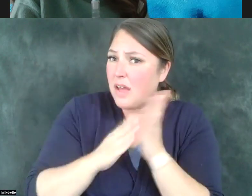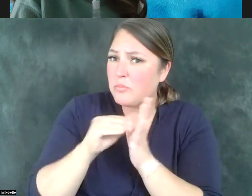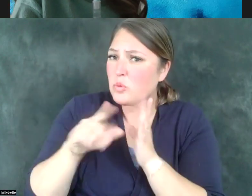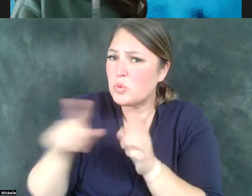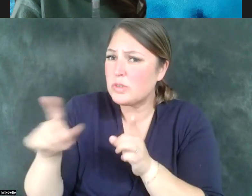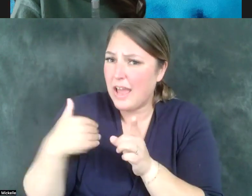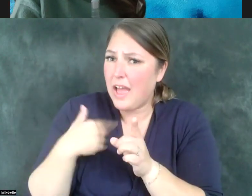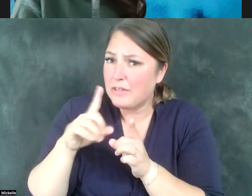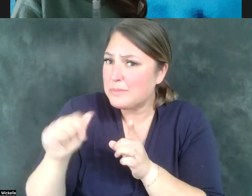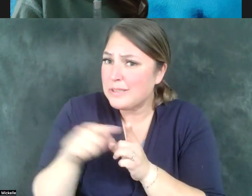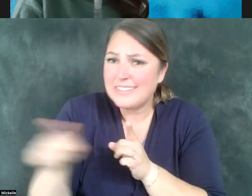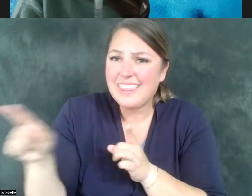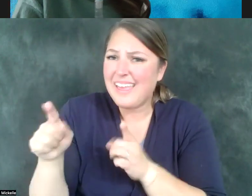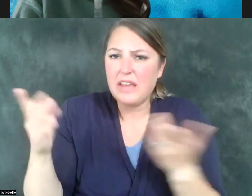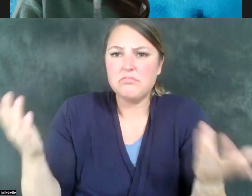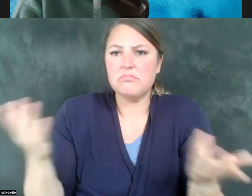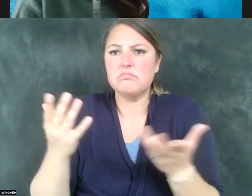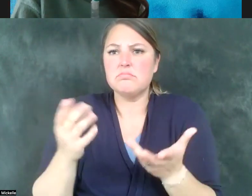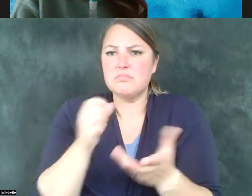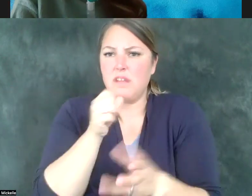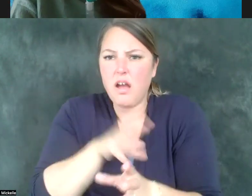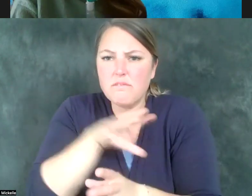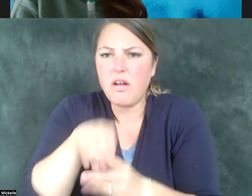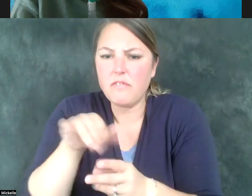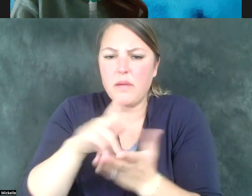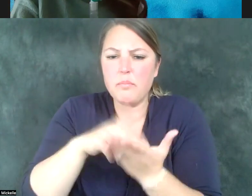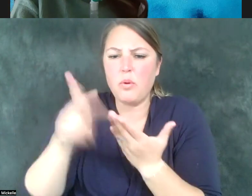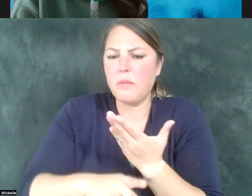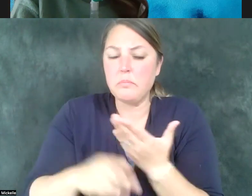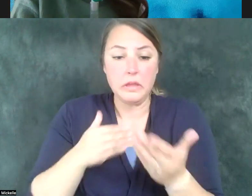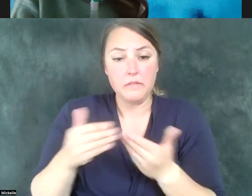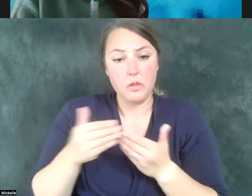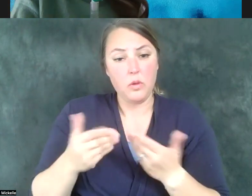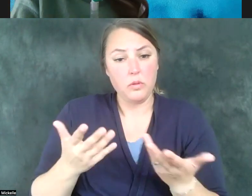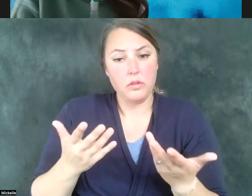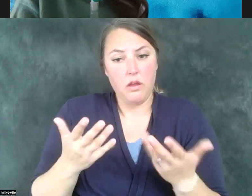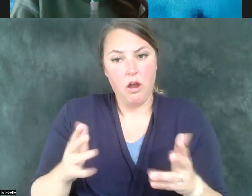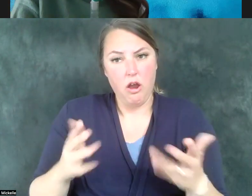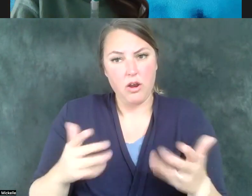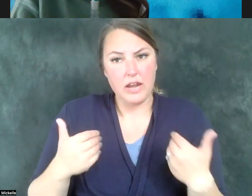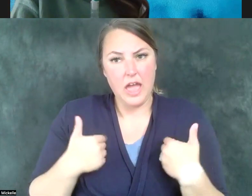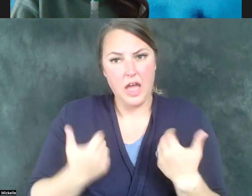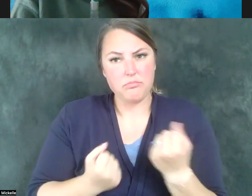being able to participate in them if provided with the proper supports. How will you ensure students with